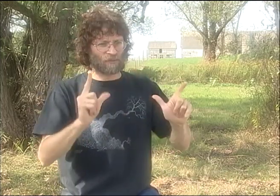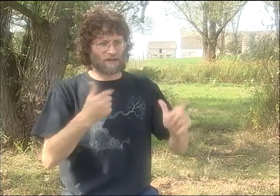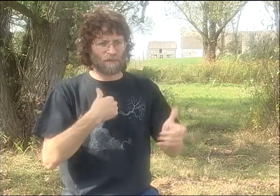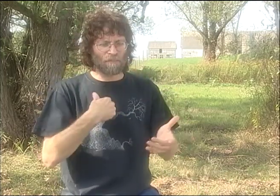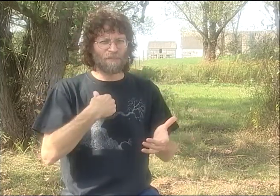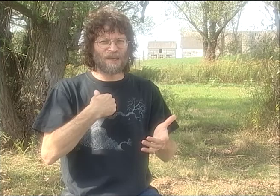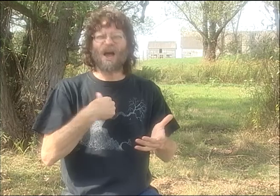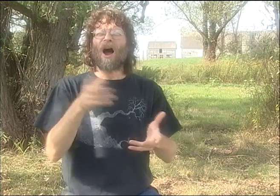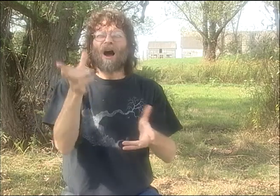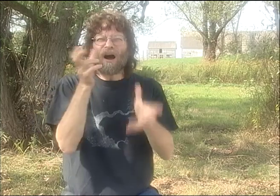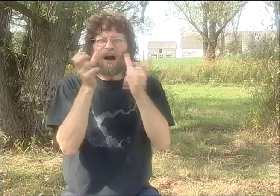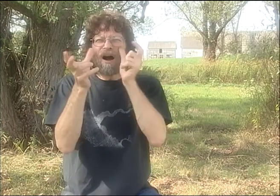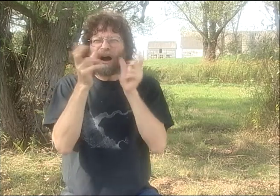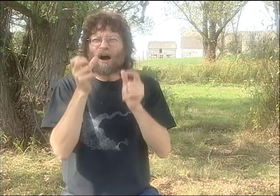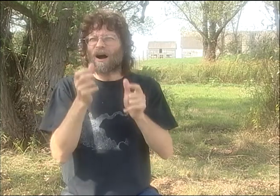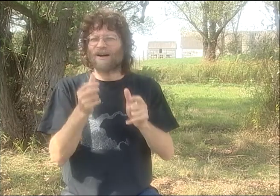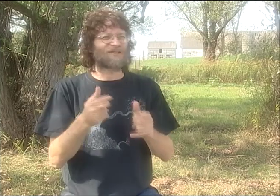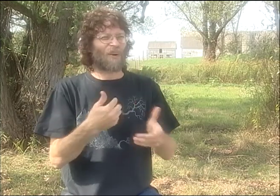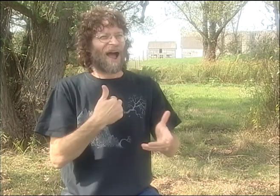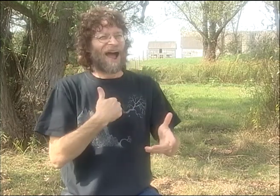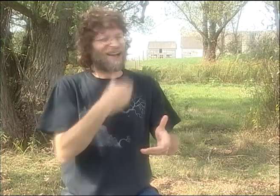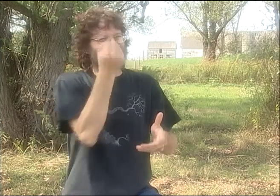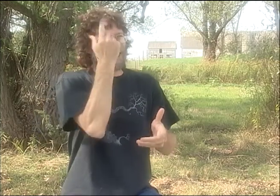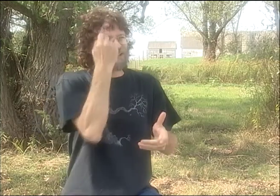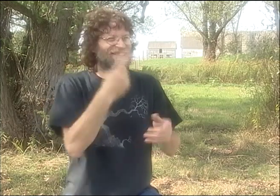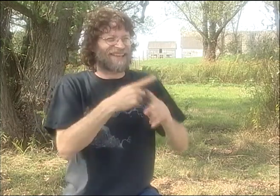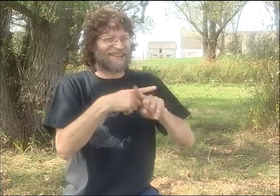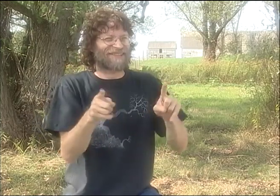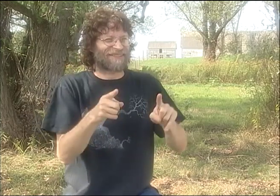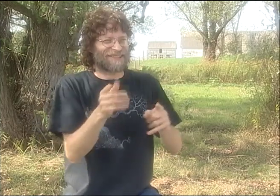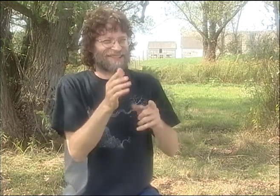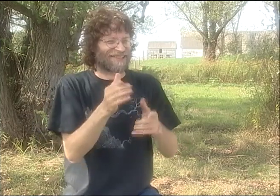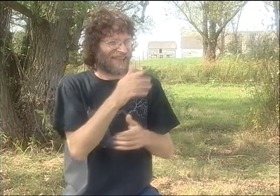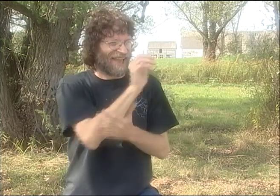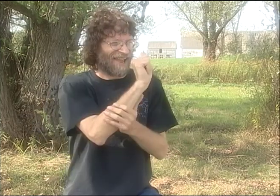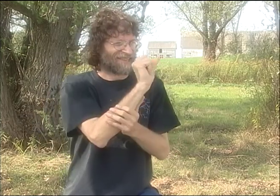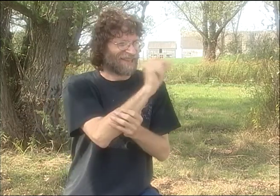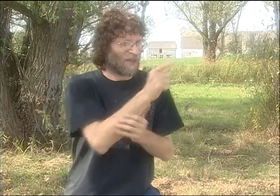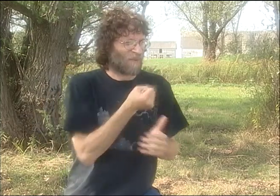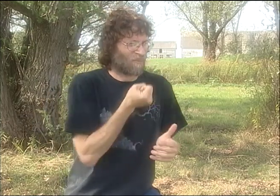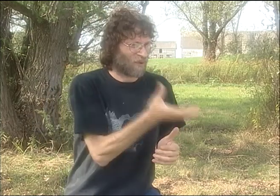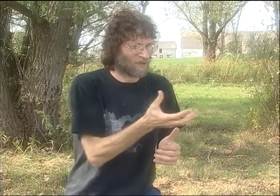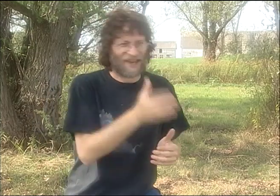SO, THAT WAS A TIME FOR ME THAT WAS ALL ABOUT LEARNING SIGN LANGUAGE AND JUST SEEING EVERYTHING,